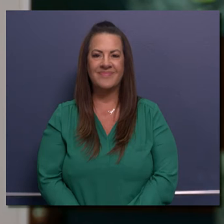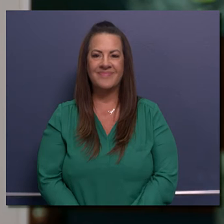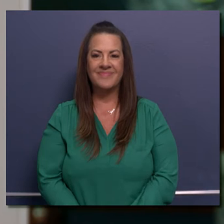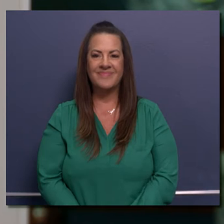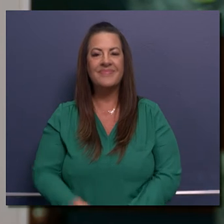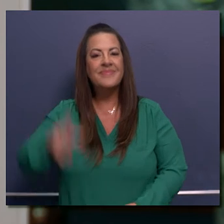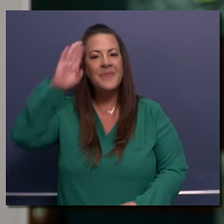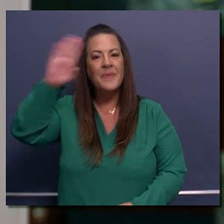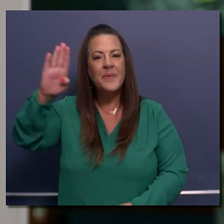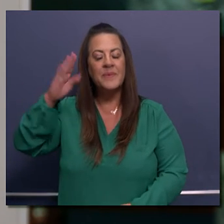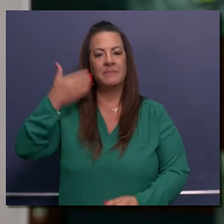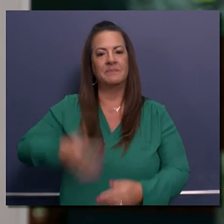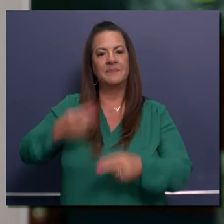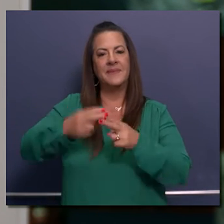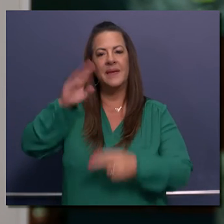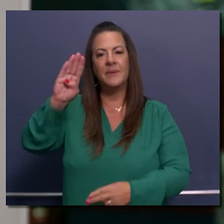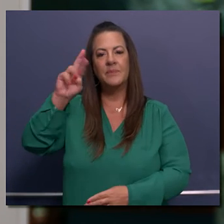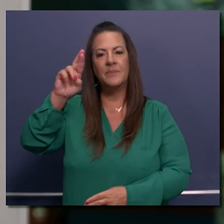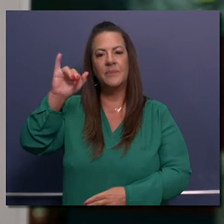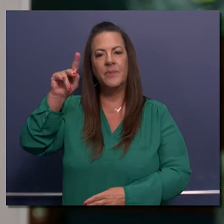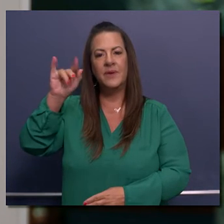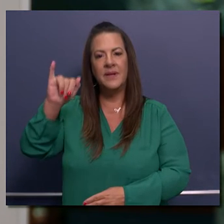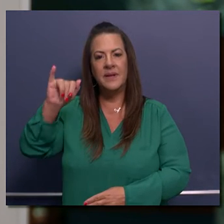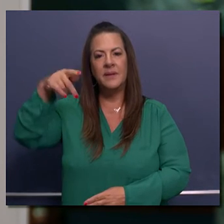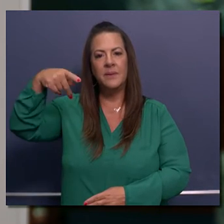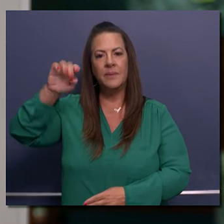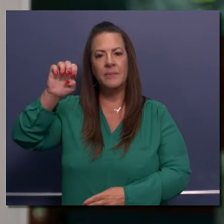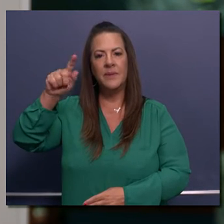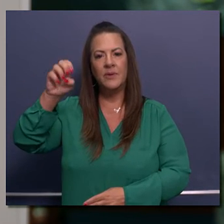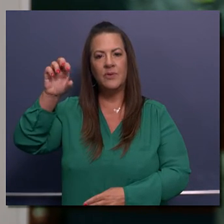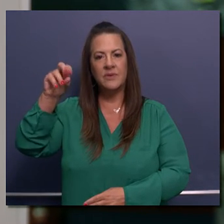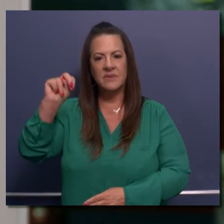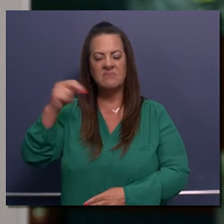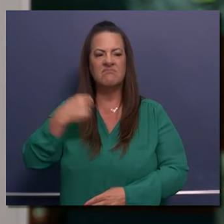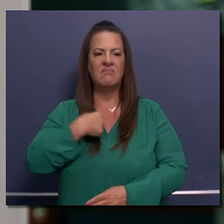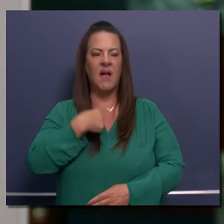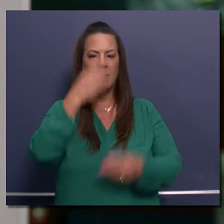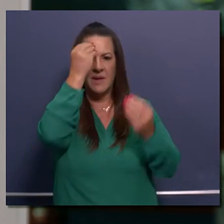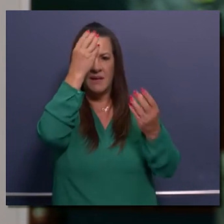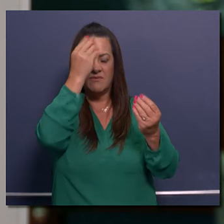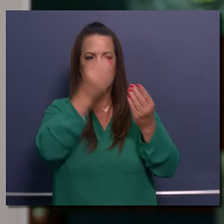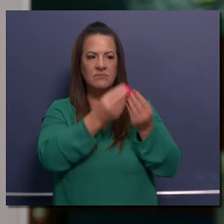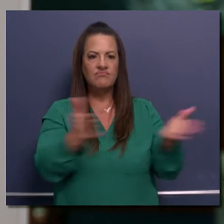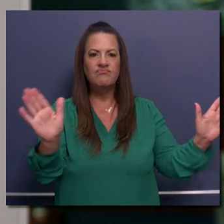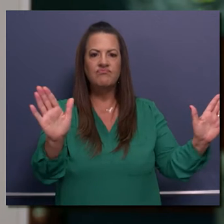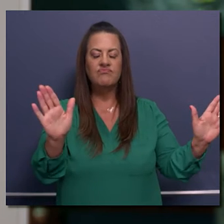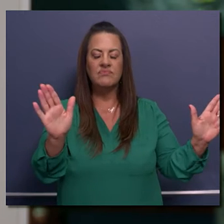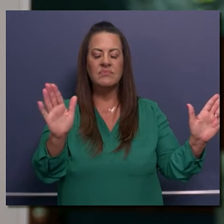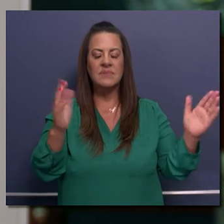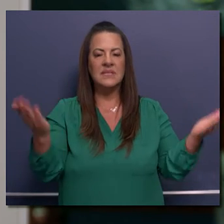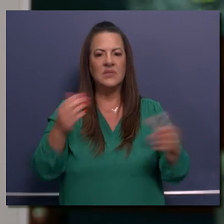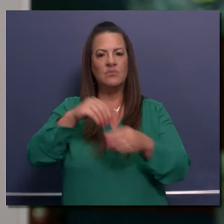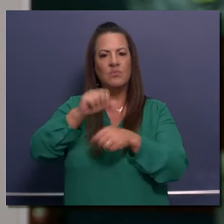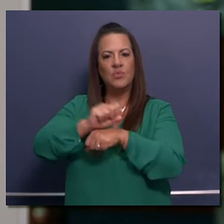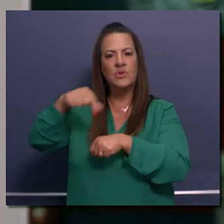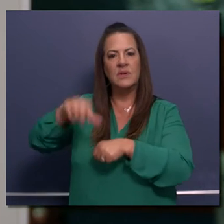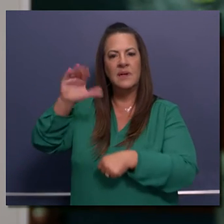Hello, I'm Brittani Peterson, Public Information Officer at Cal OES. As wildfire activity continues